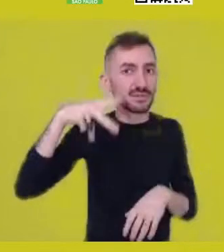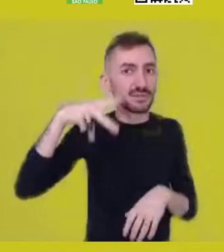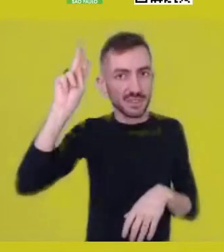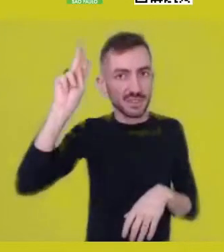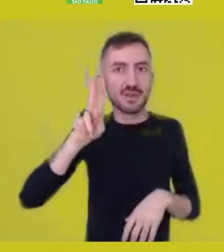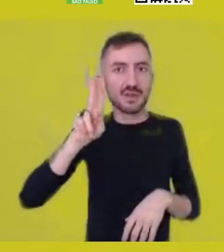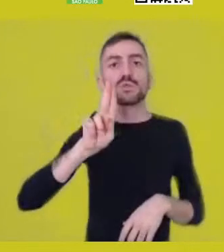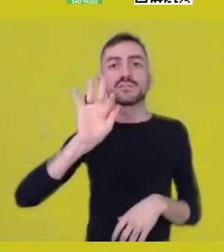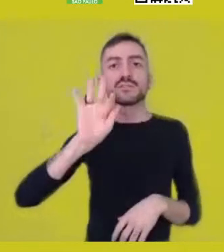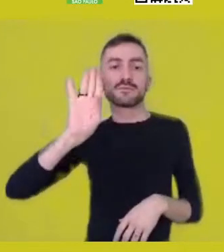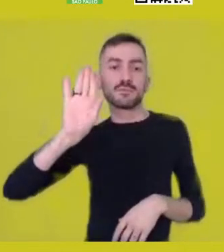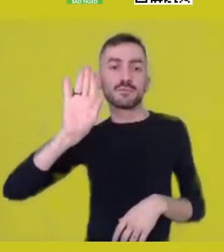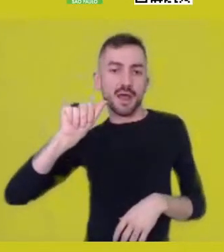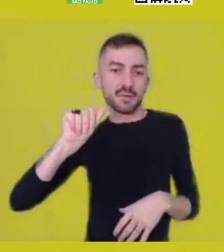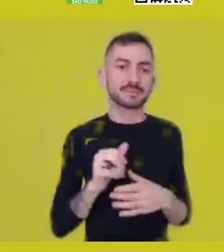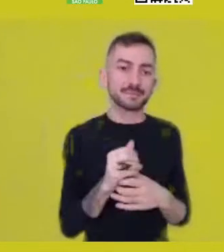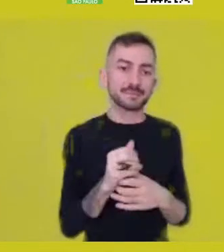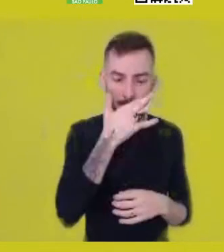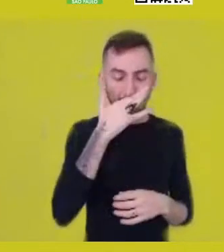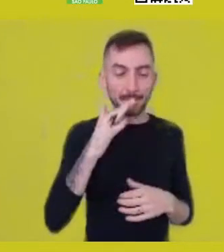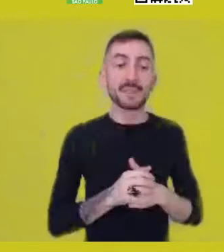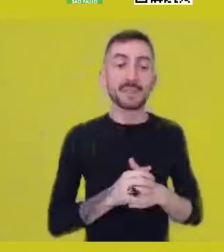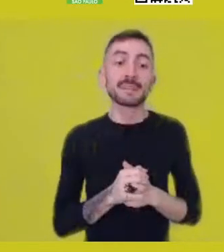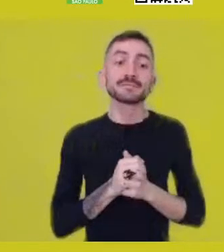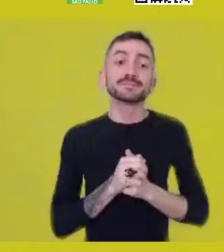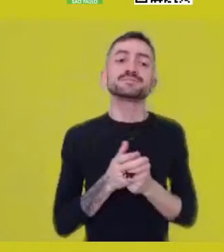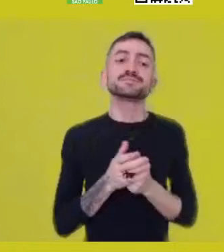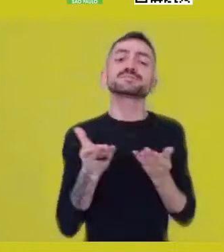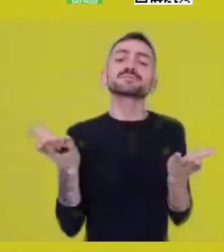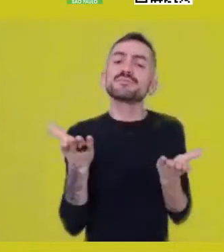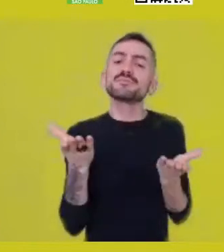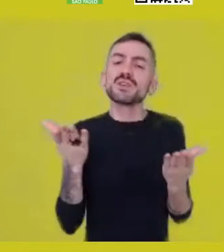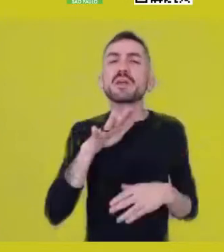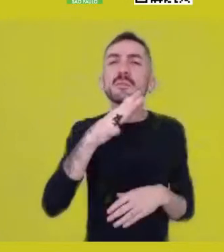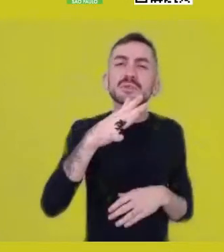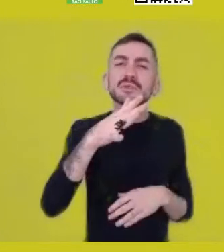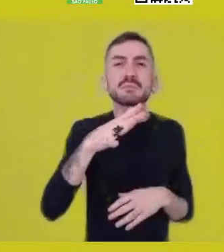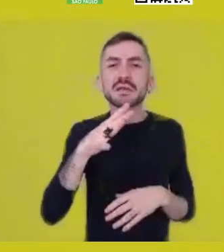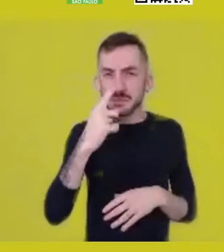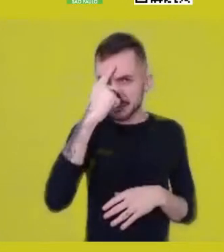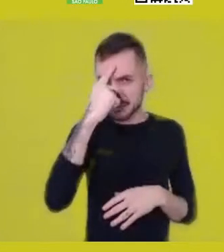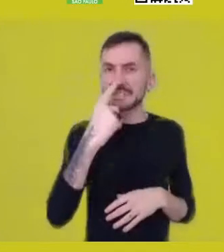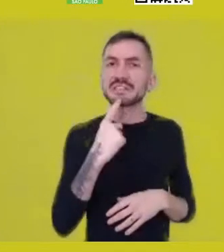Now we’re going to have a speech of about 30 minutes from our guests